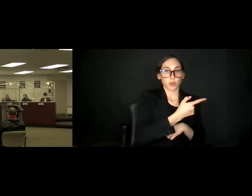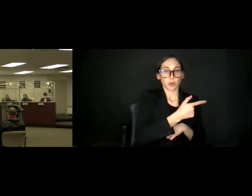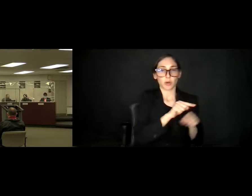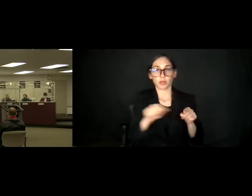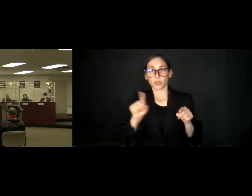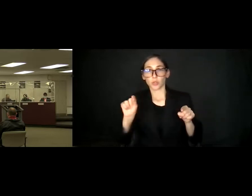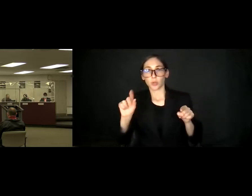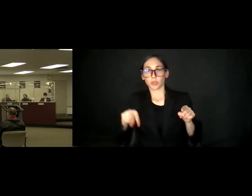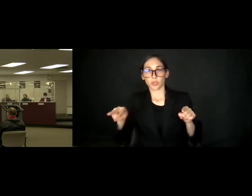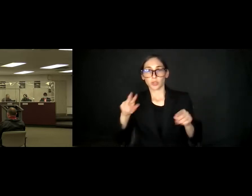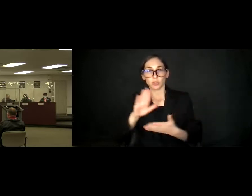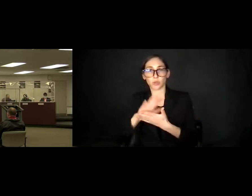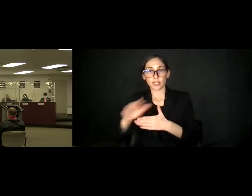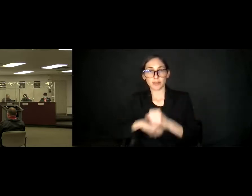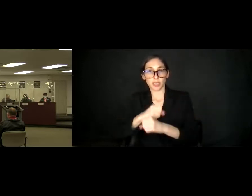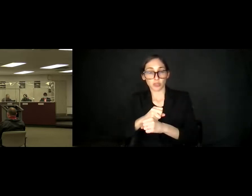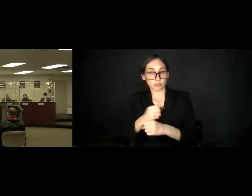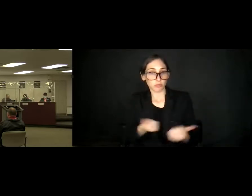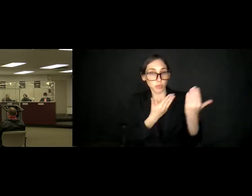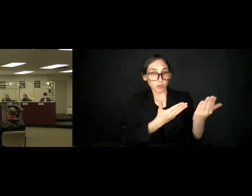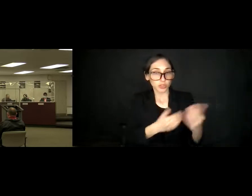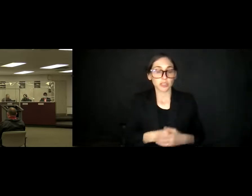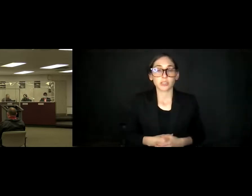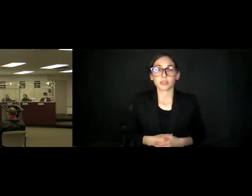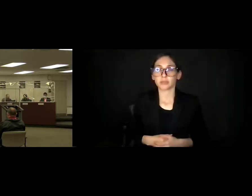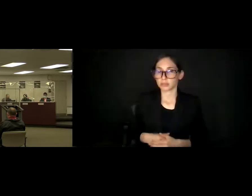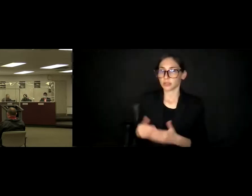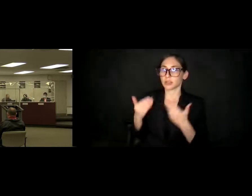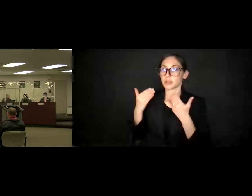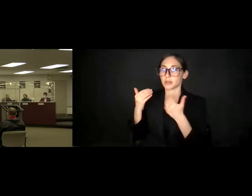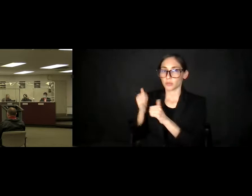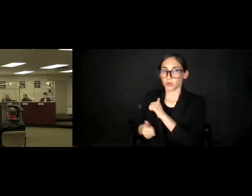May I hear a motion? So move. Second. Discussion?